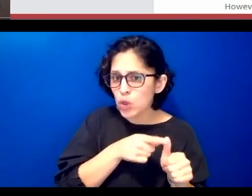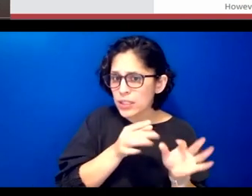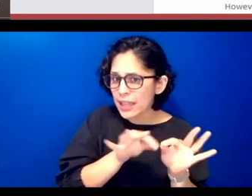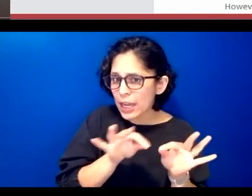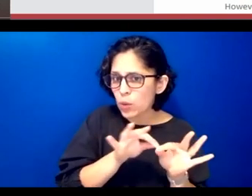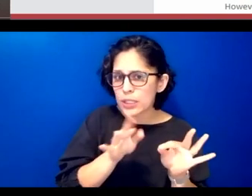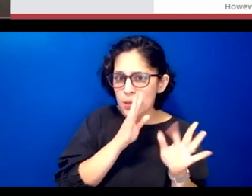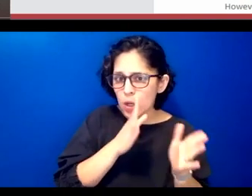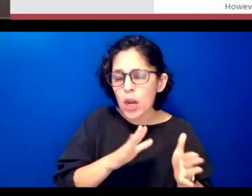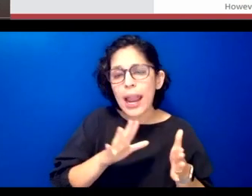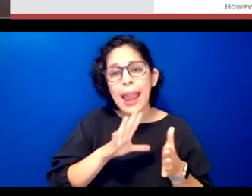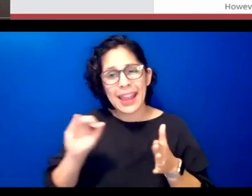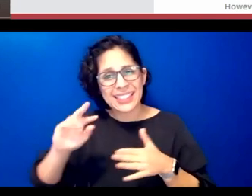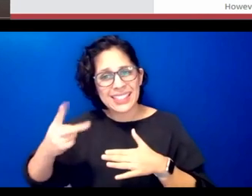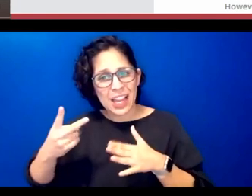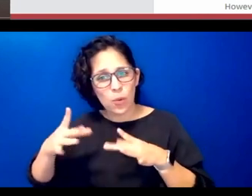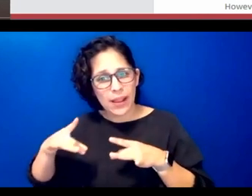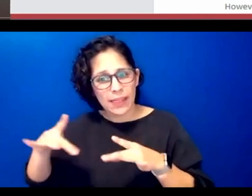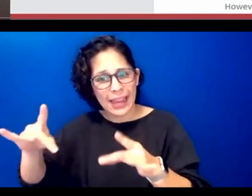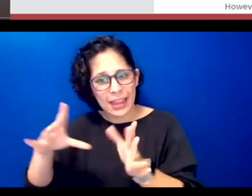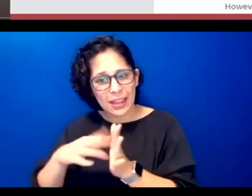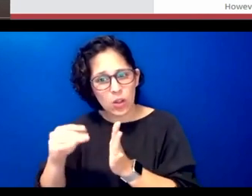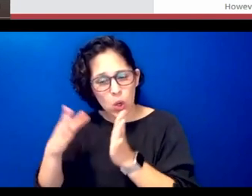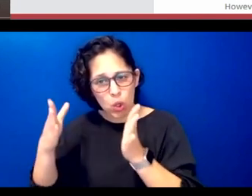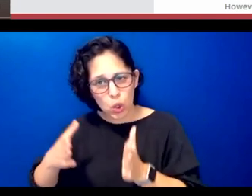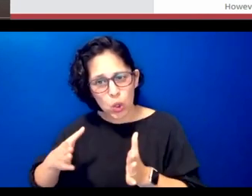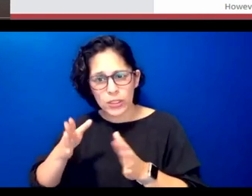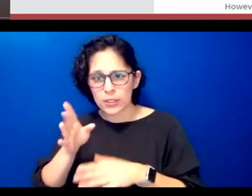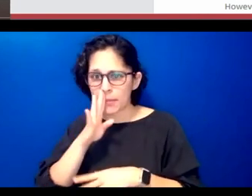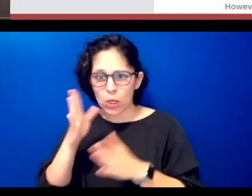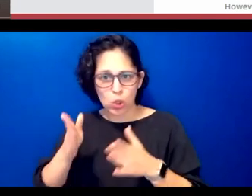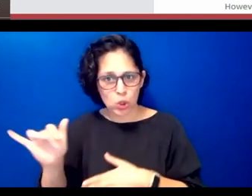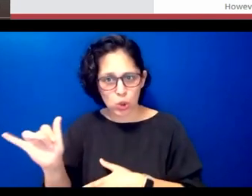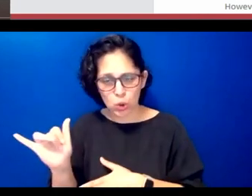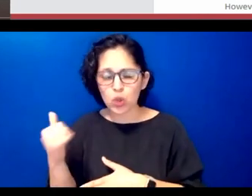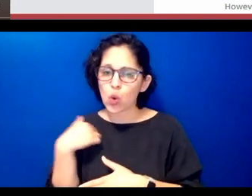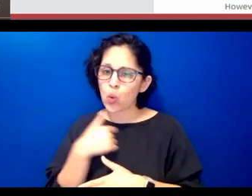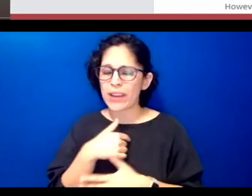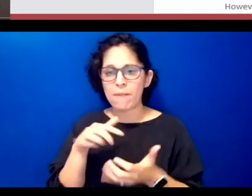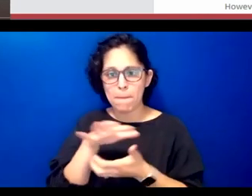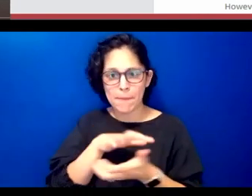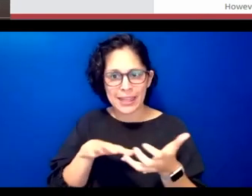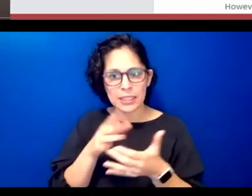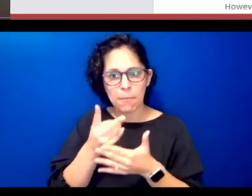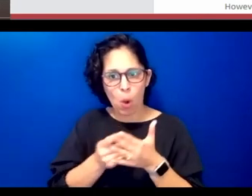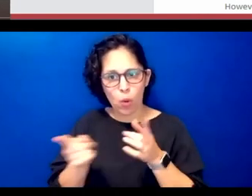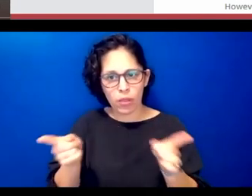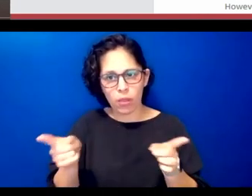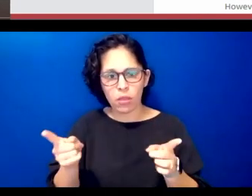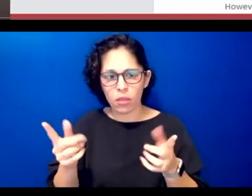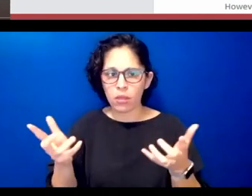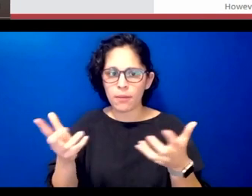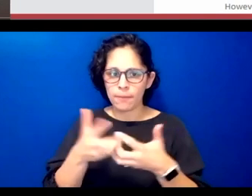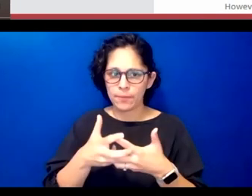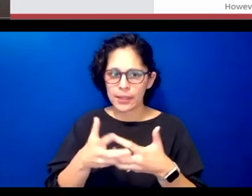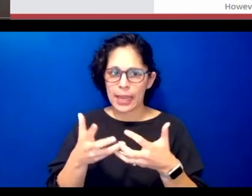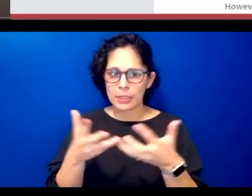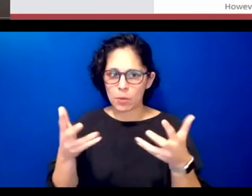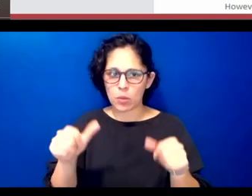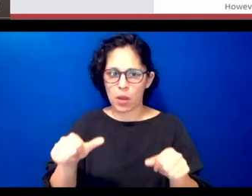second language speakers so we we mix these in as much as we were able to um and in capturing